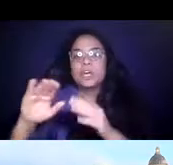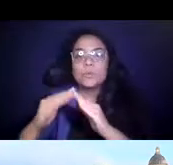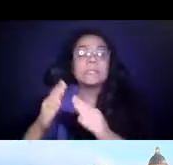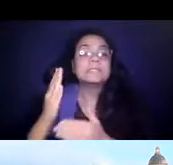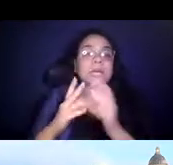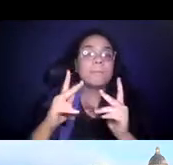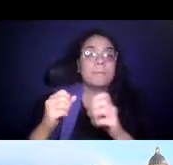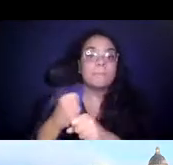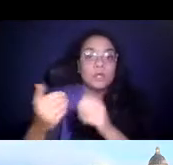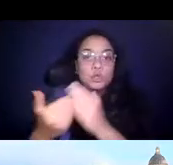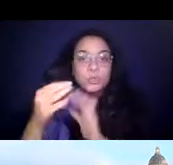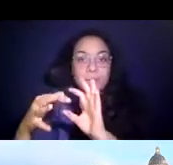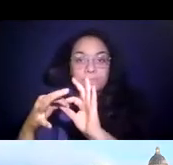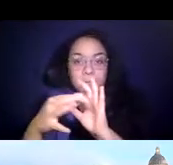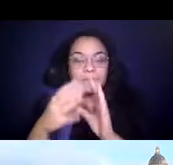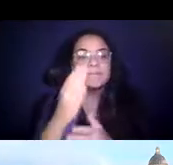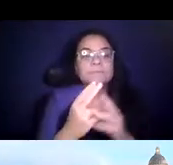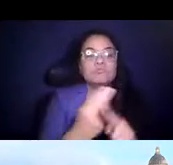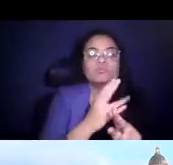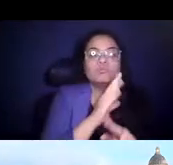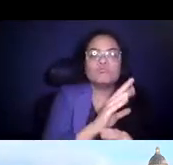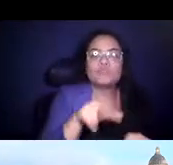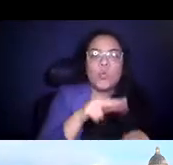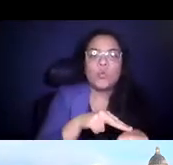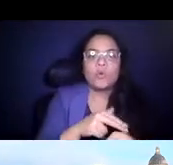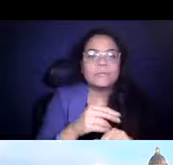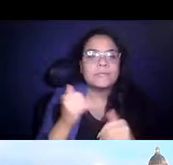14:27:41 And our examples in this superb work are too hard to count. 14:27:44 Their are three.